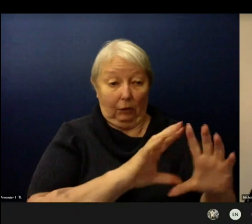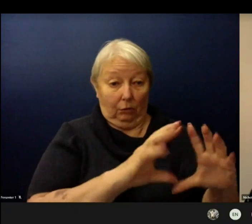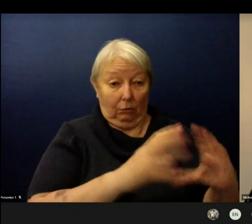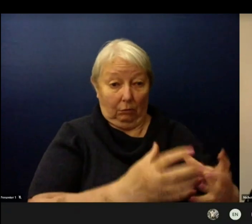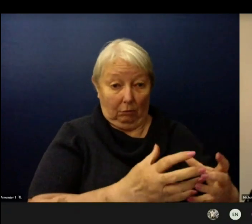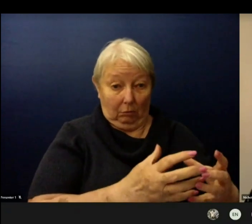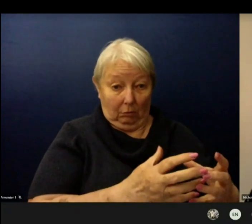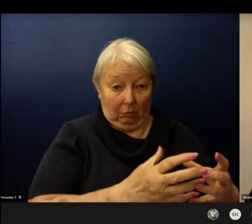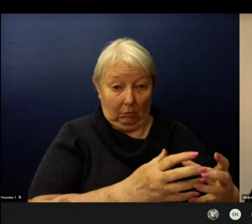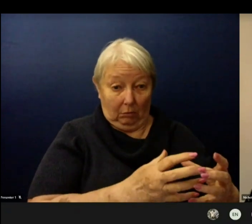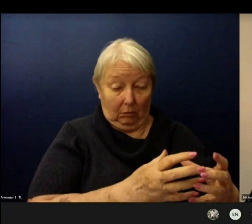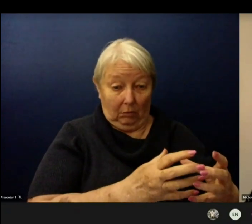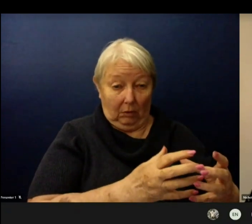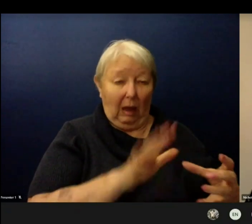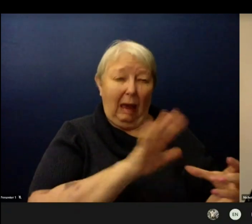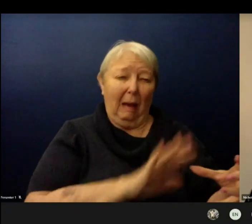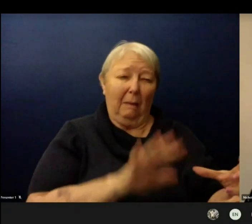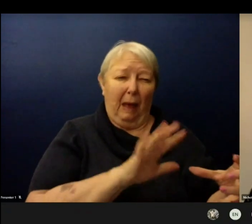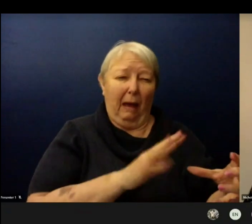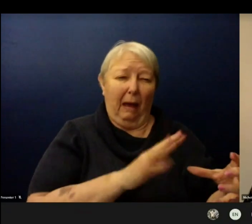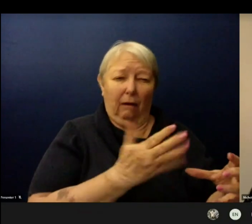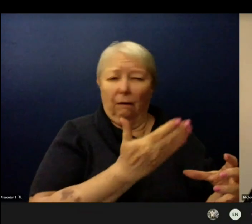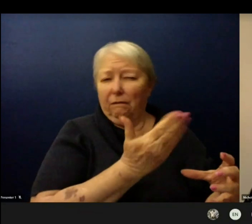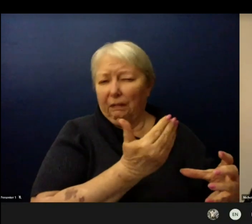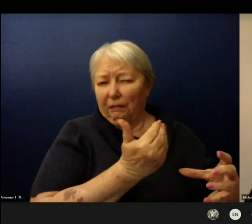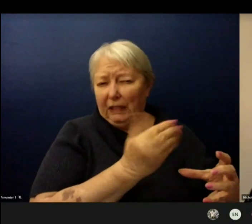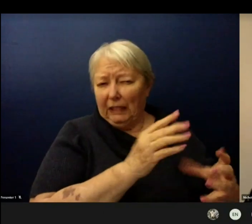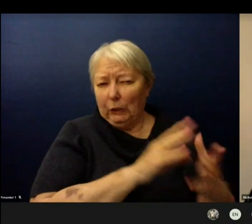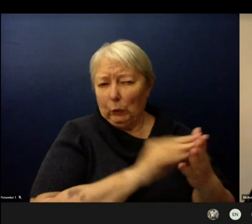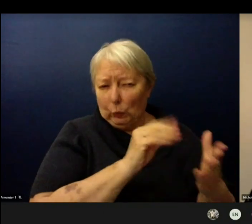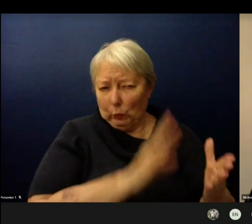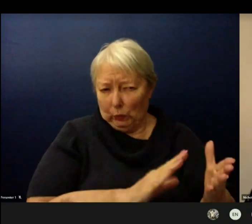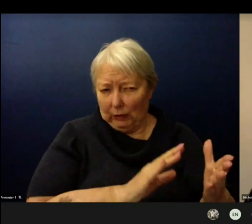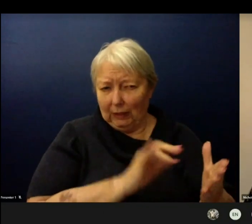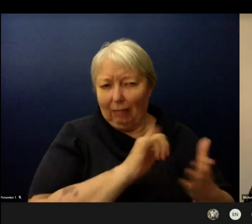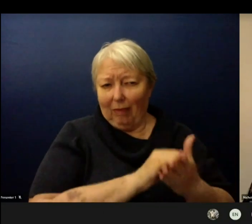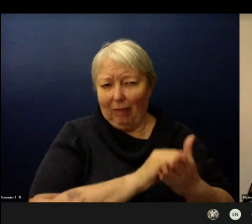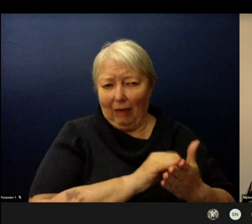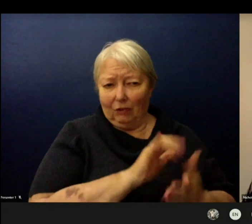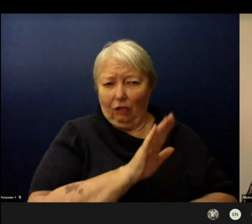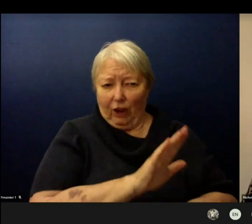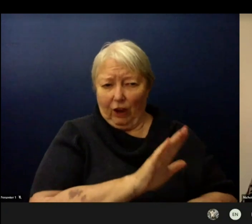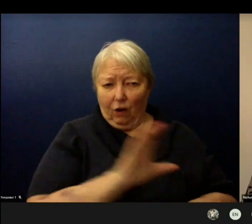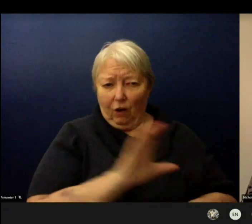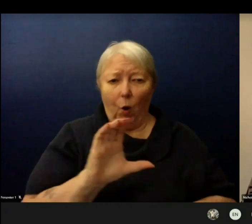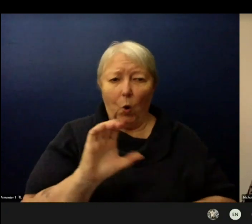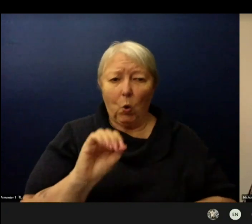about 15 students. And as Dr. Scarlett noted secondary students will be returning